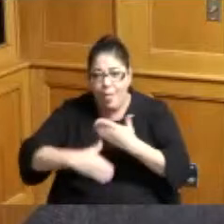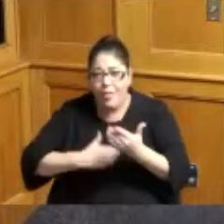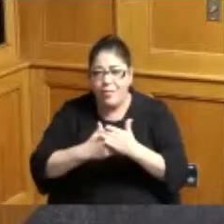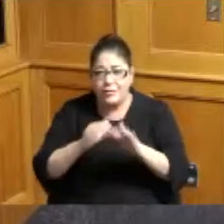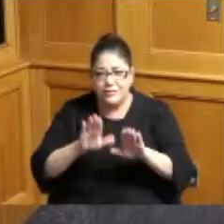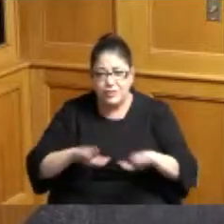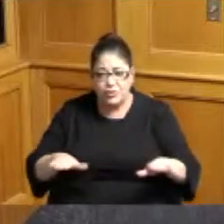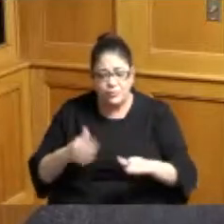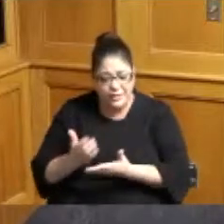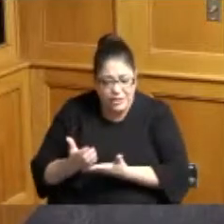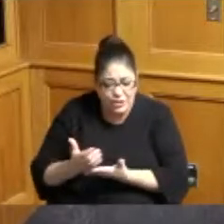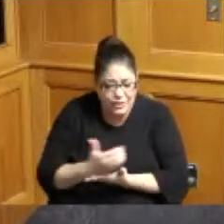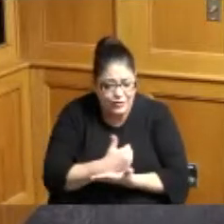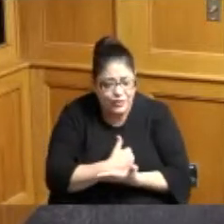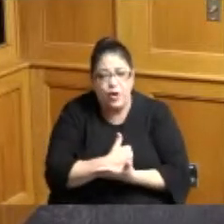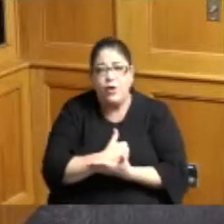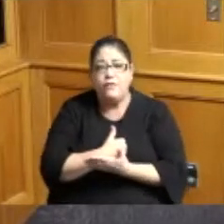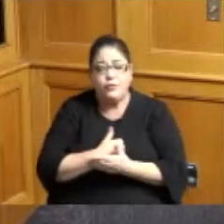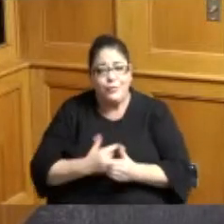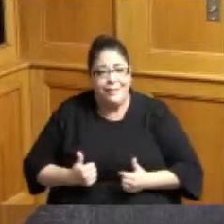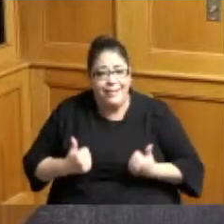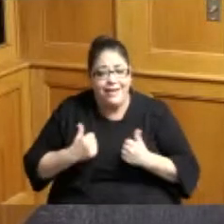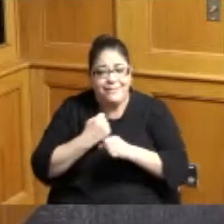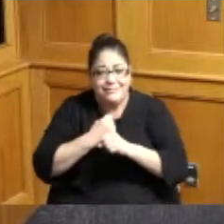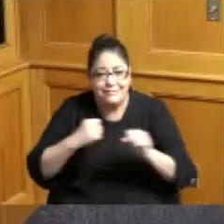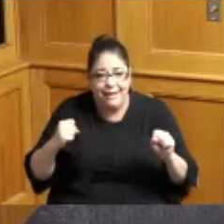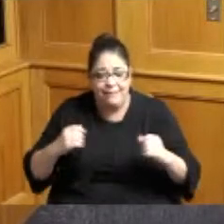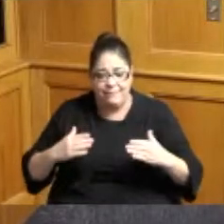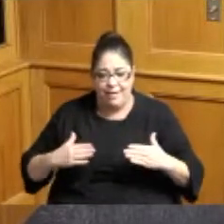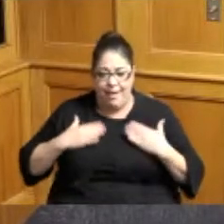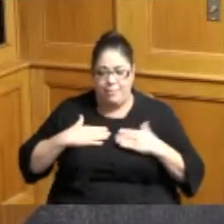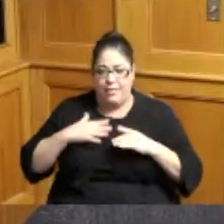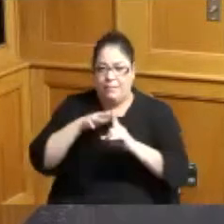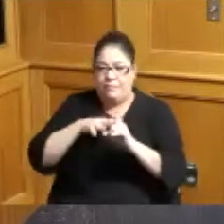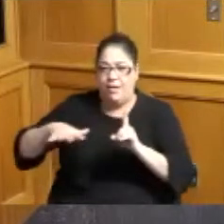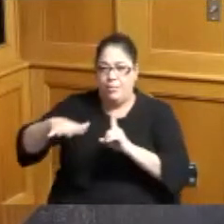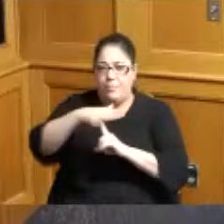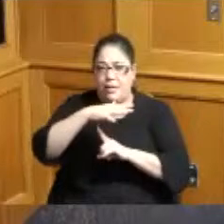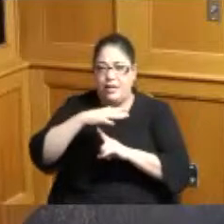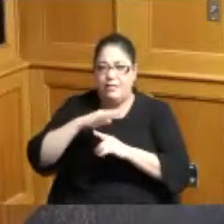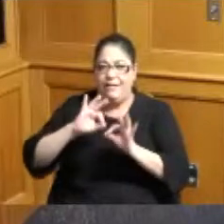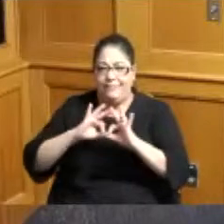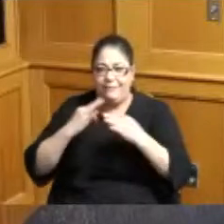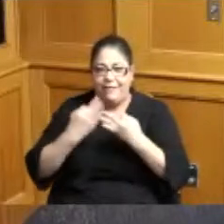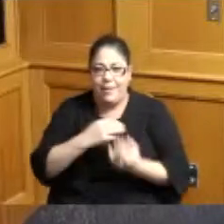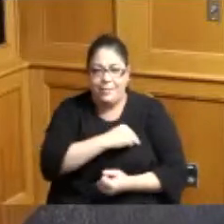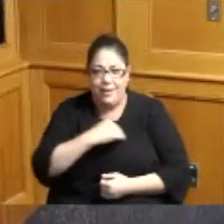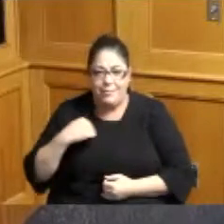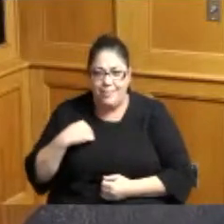a safe happy healthy environment and whereas relatives take care of more than 2.6 million